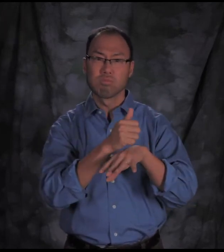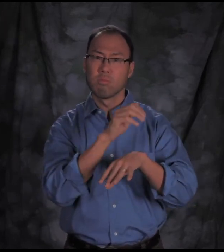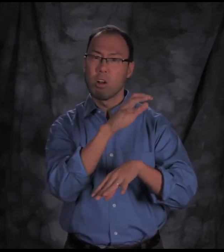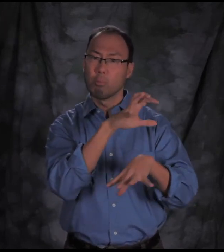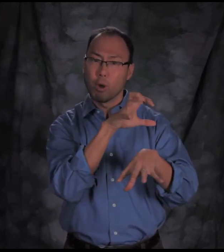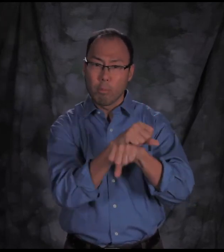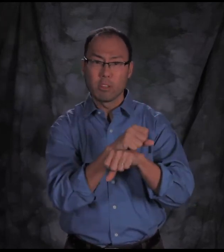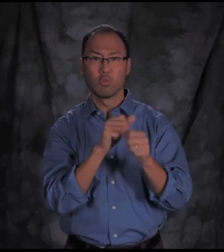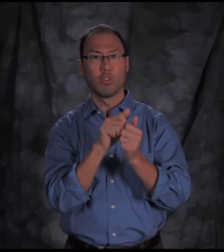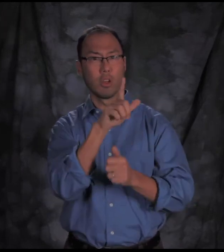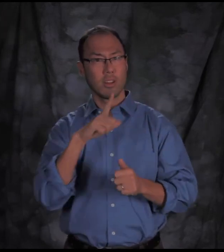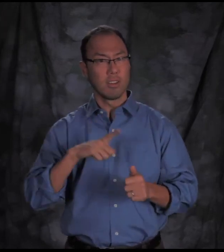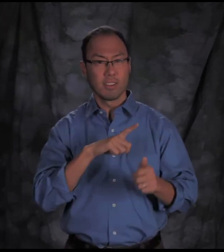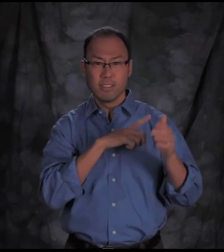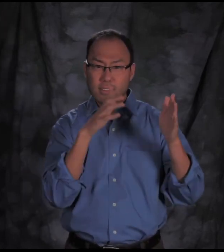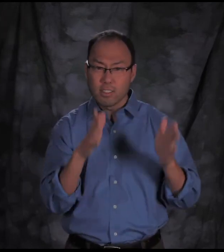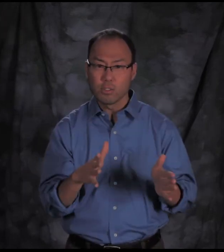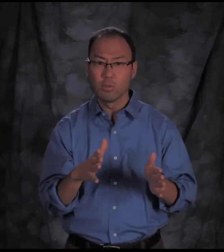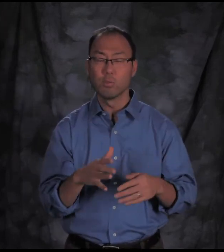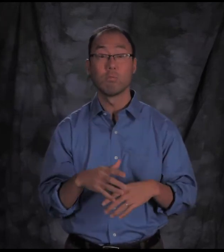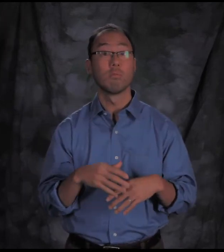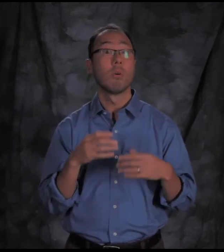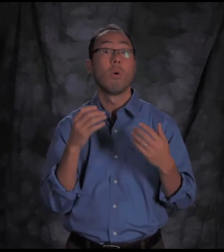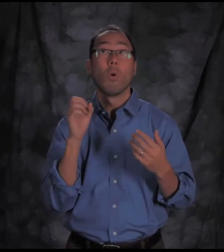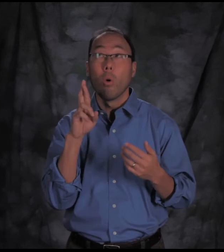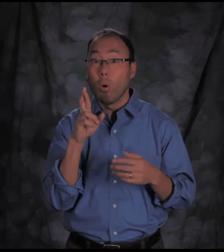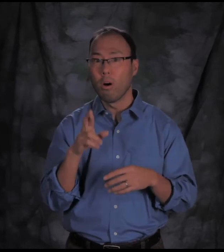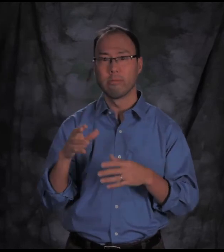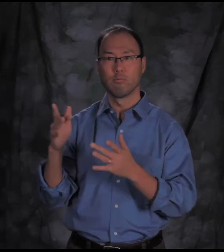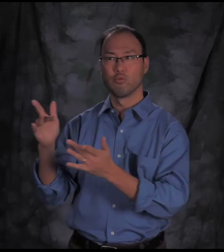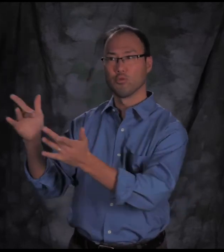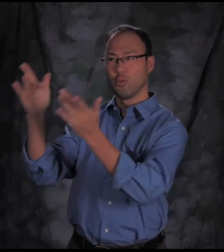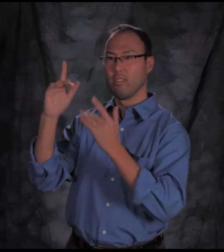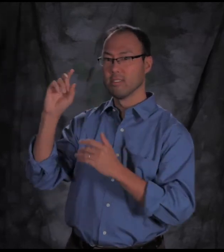During the afternoon at the State House, you can make appointments with your legislators